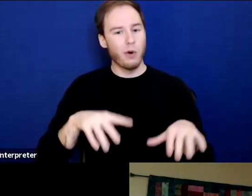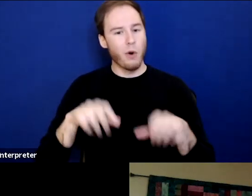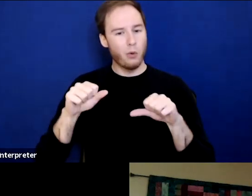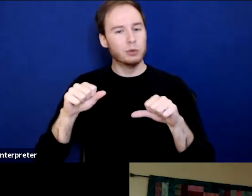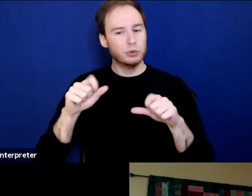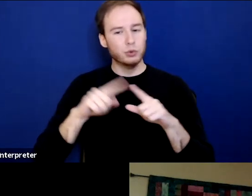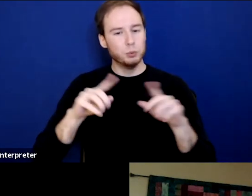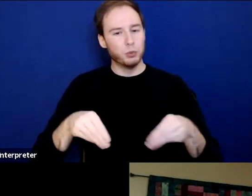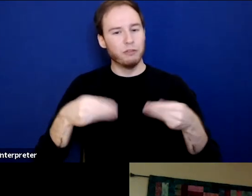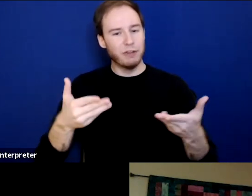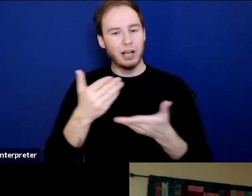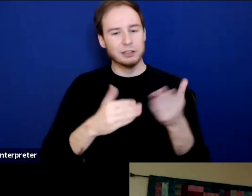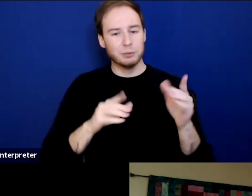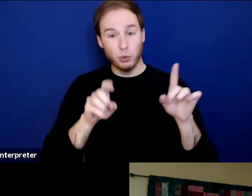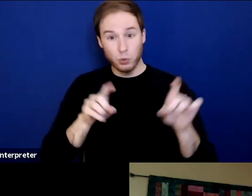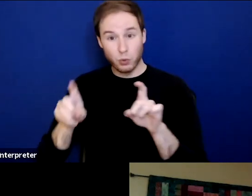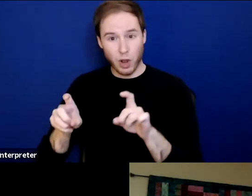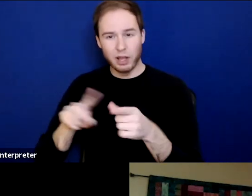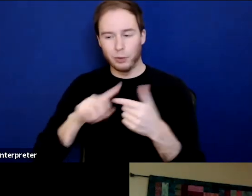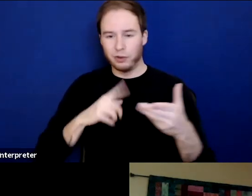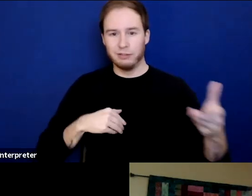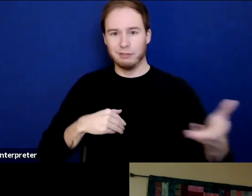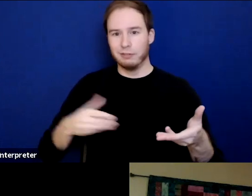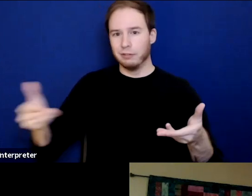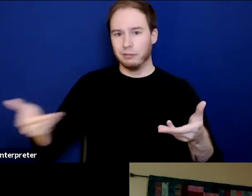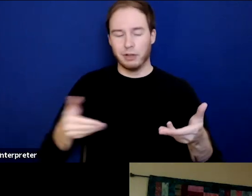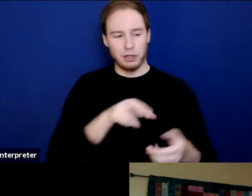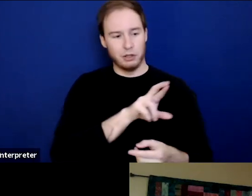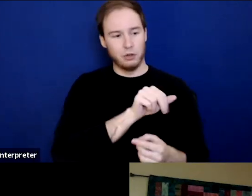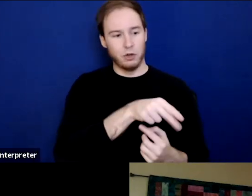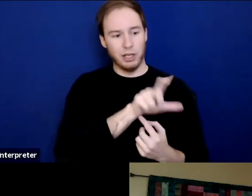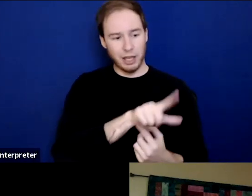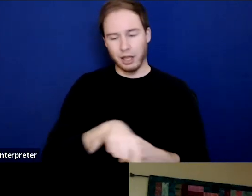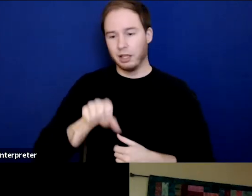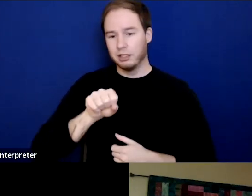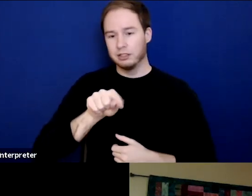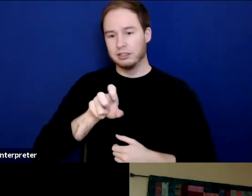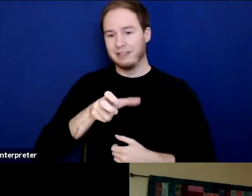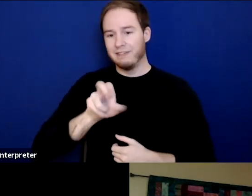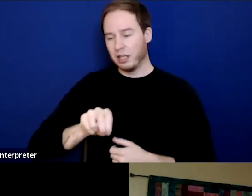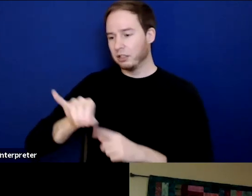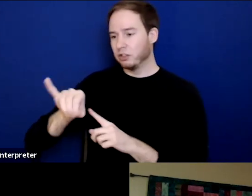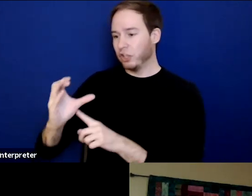and then invite Racquel and Steven and JC to respond to those things. And in the midst of all of that,